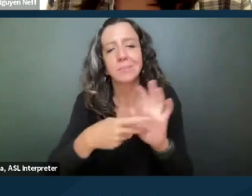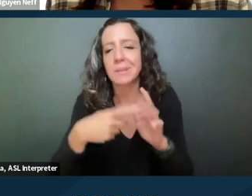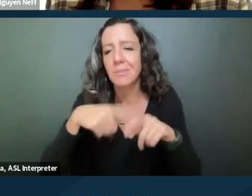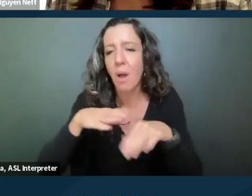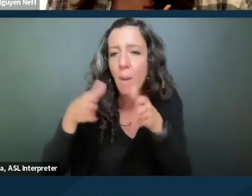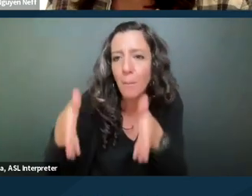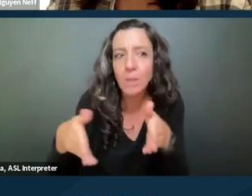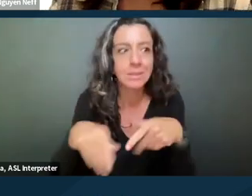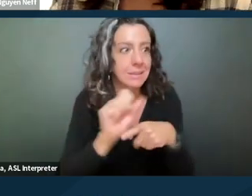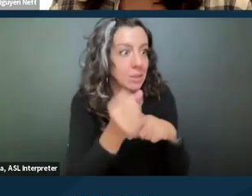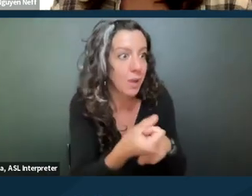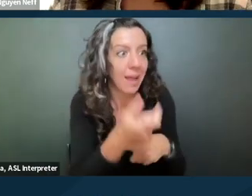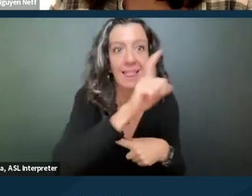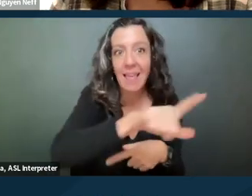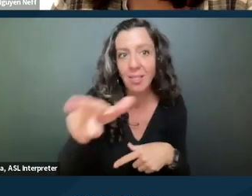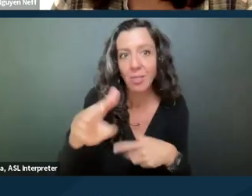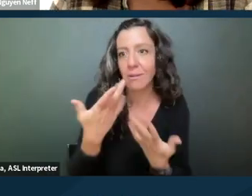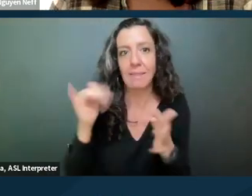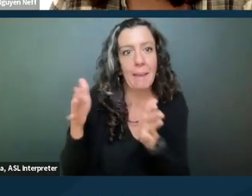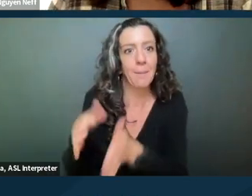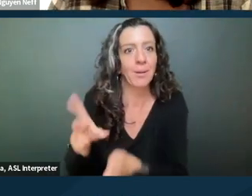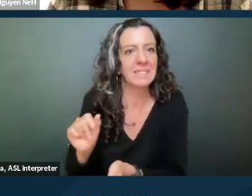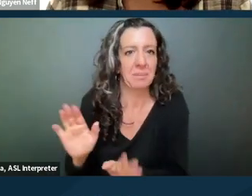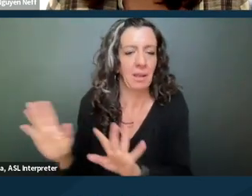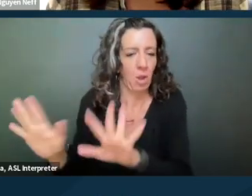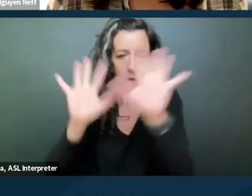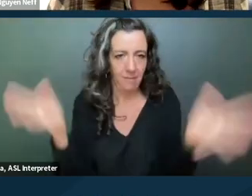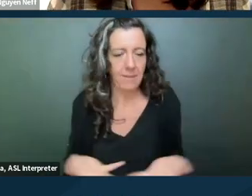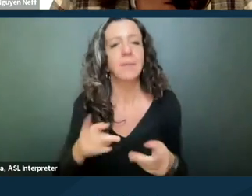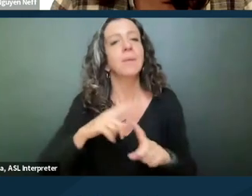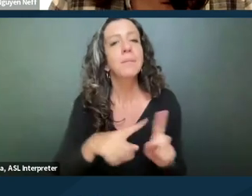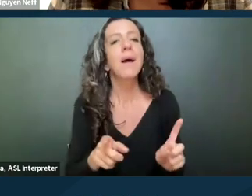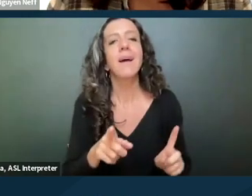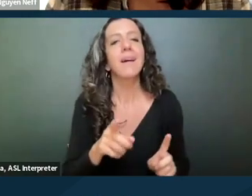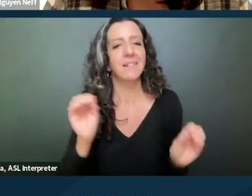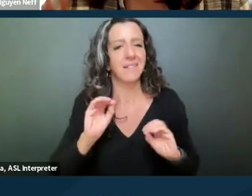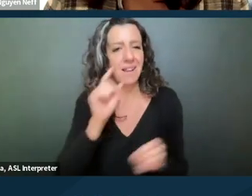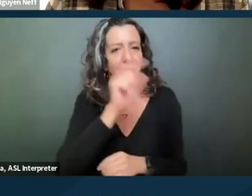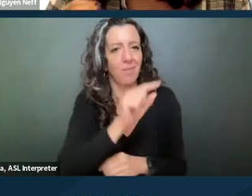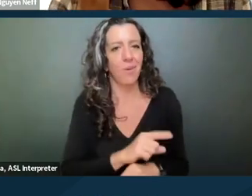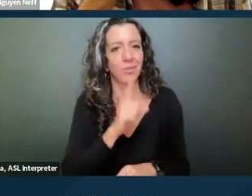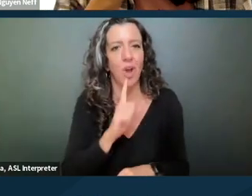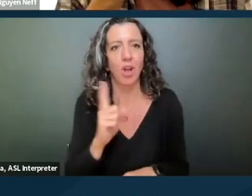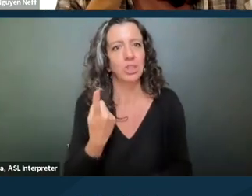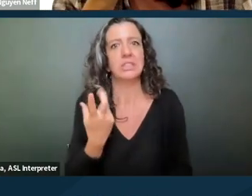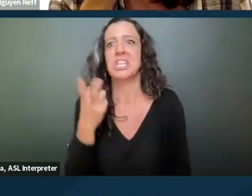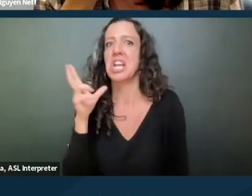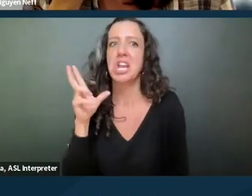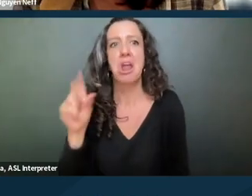the landlord and the person's disability. But none of these are blanket nos either, right?